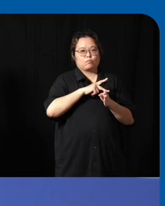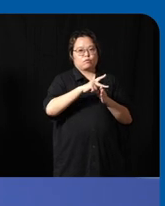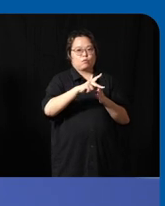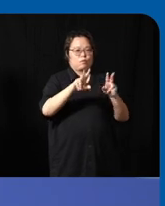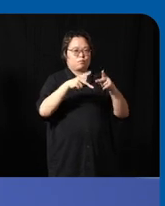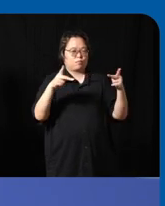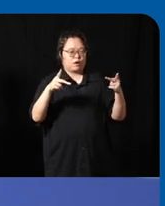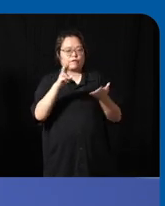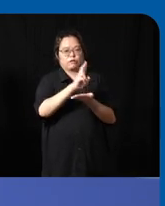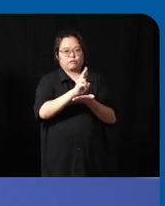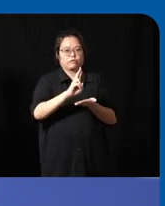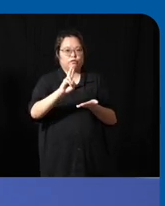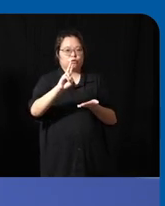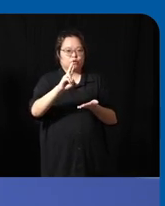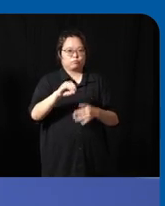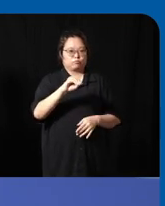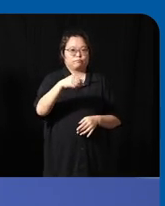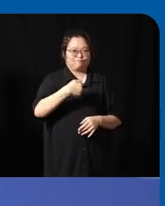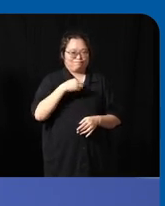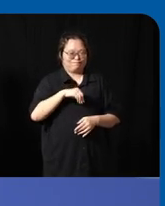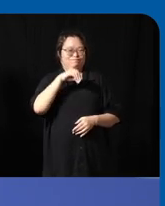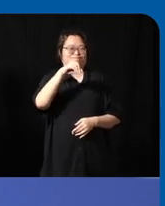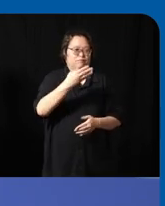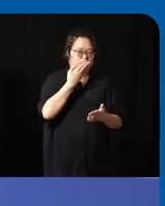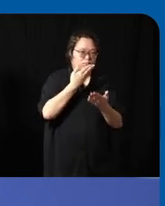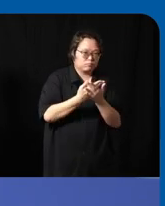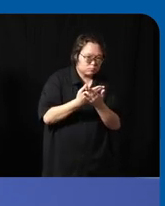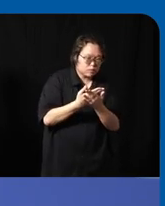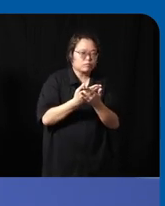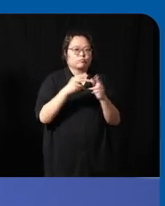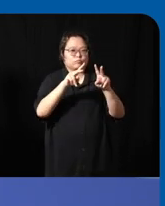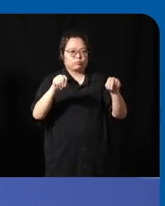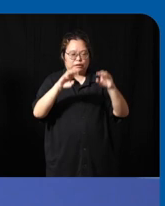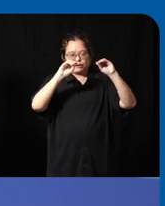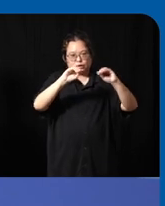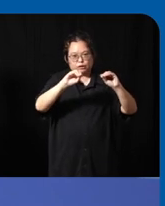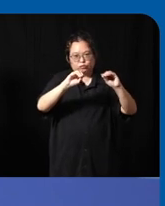does put me in a good position to teach about the disabled experience to the next next generation